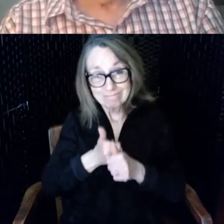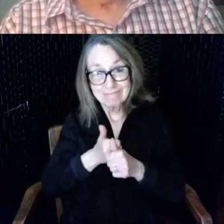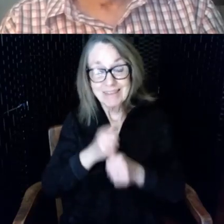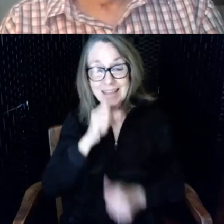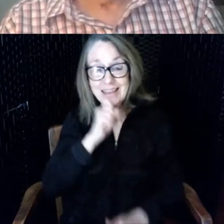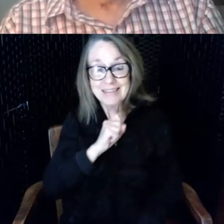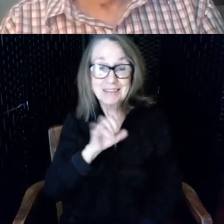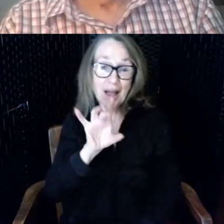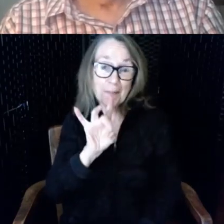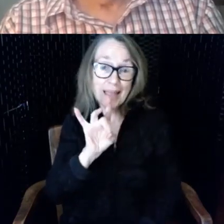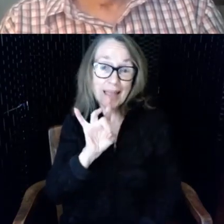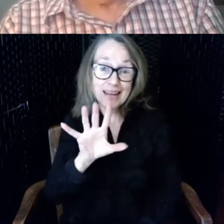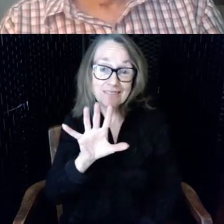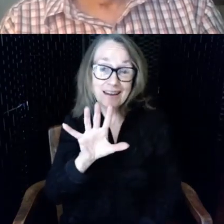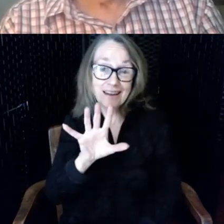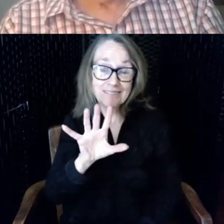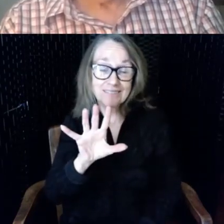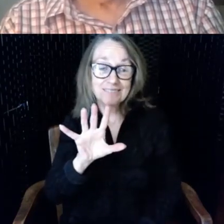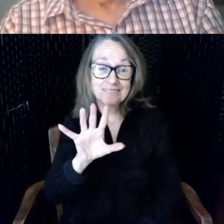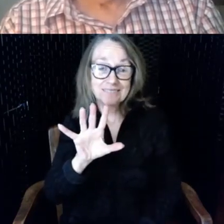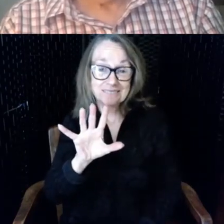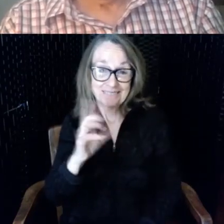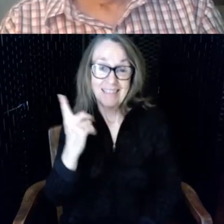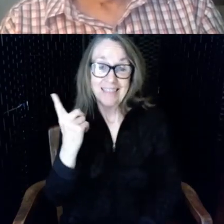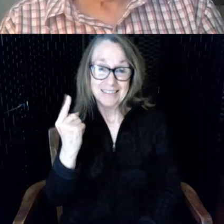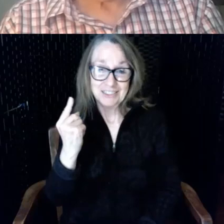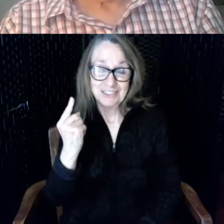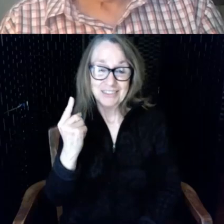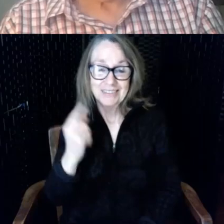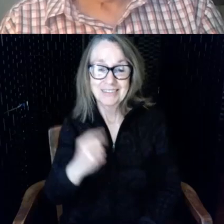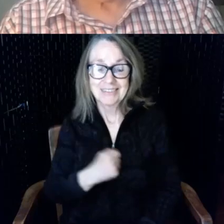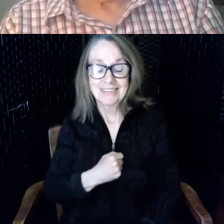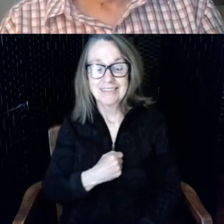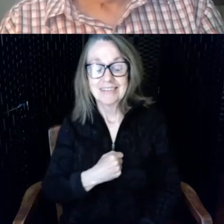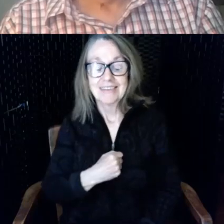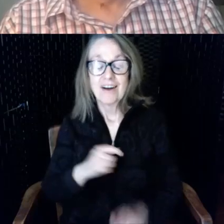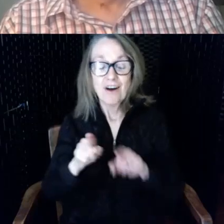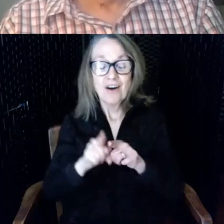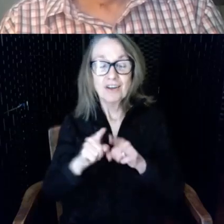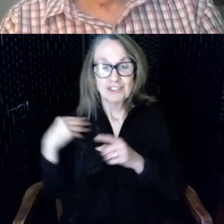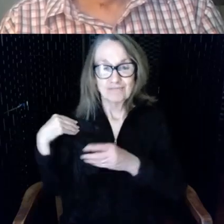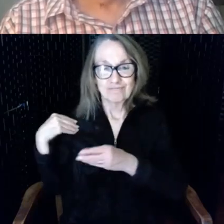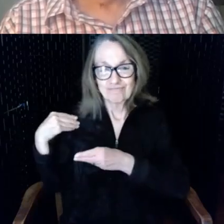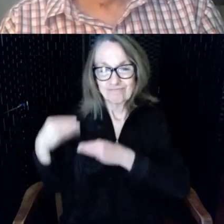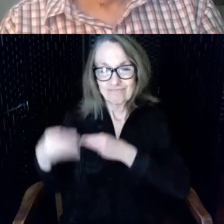last year also genetics my mother and her father had hearing